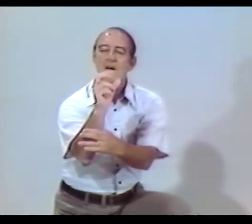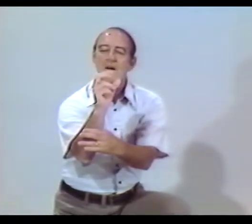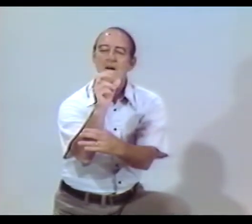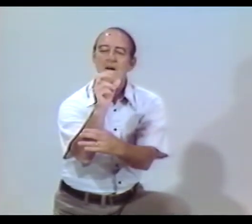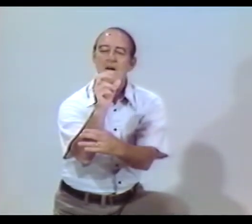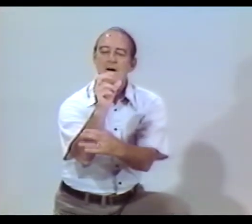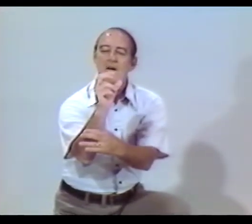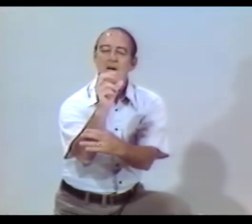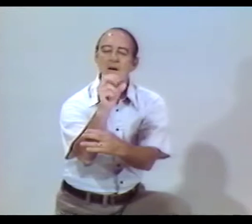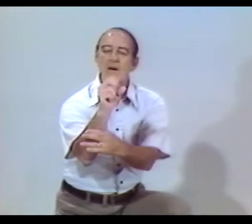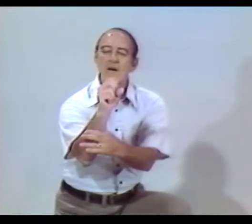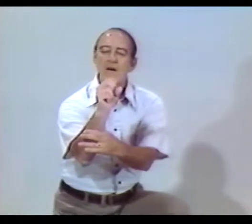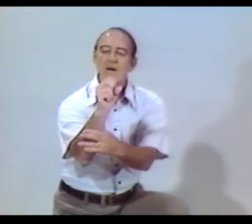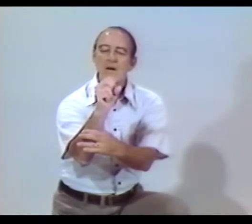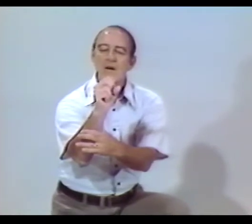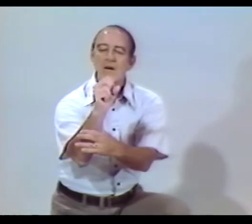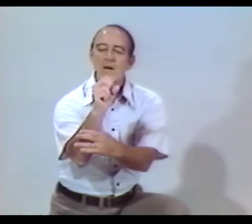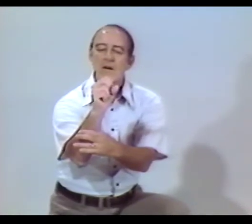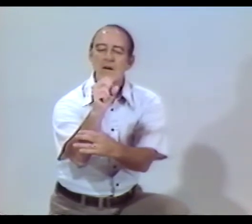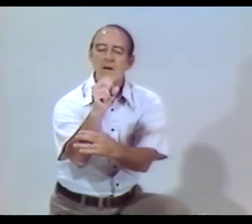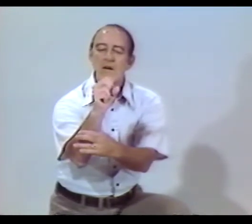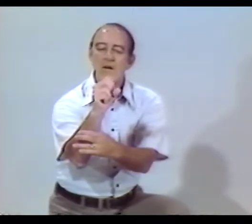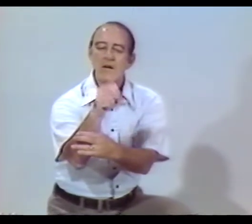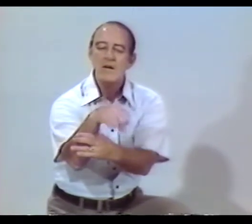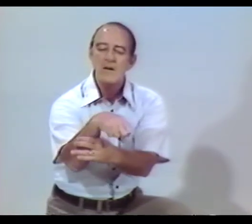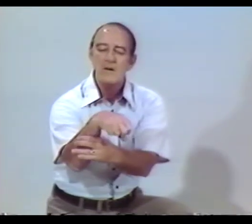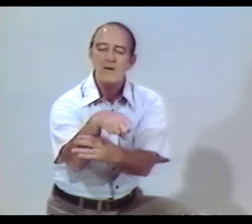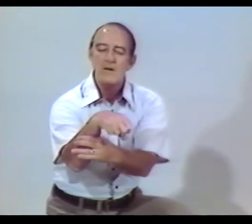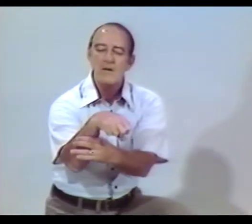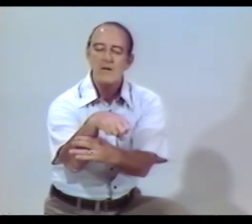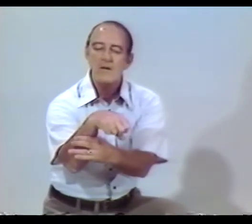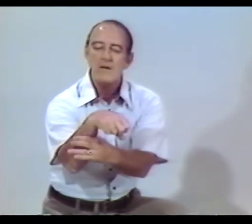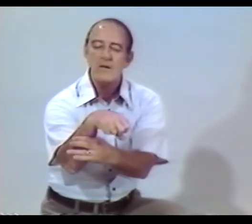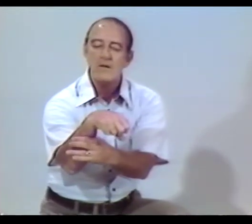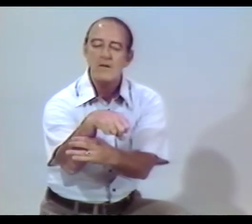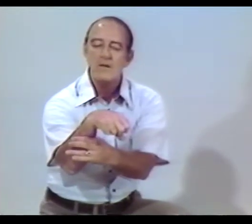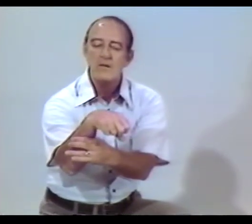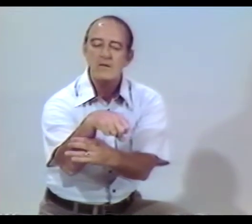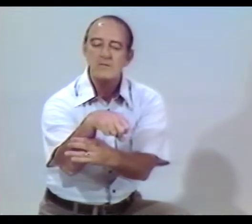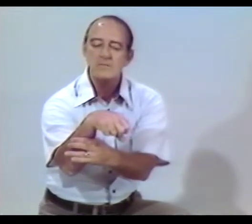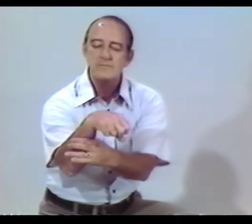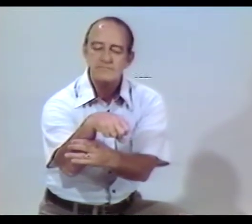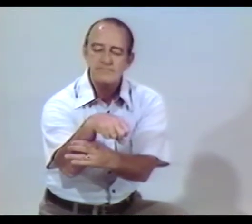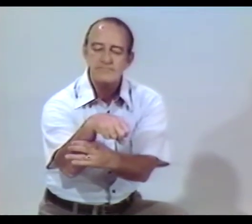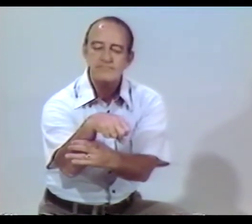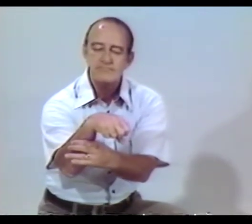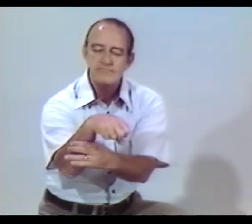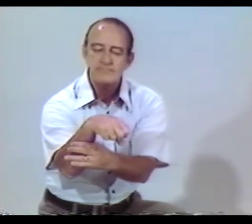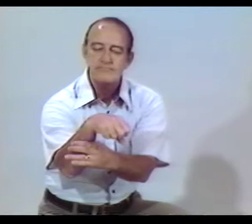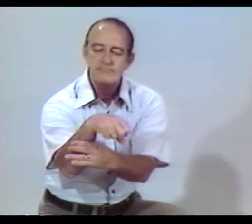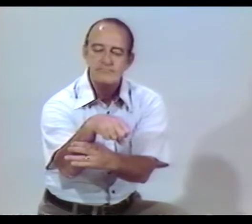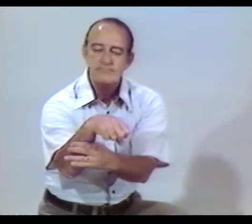BUT EVENTUALLY THEY LOSE THEIR LIFE.